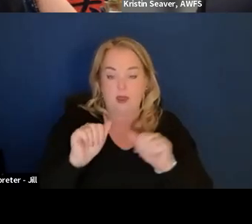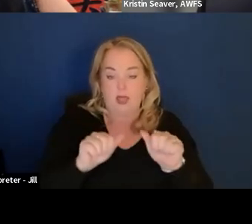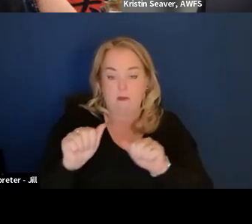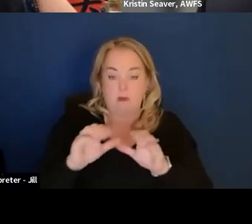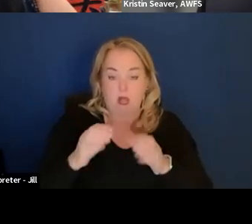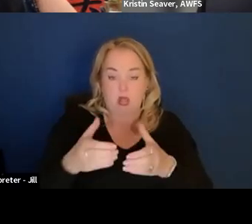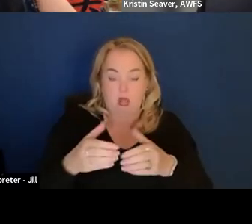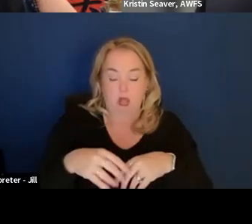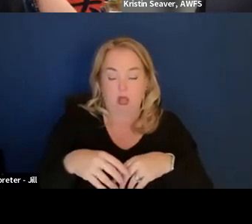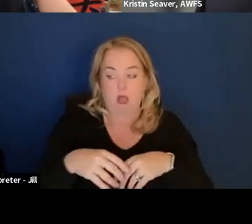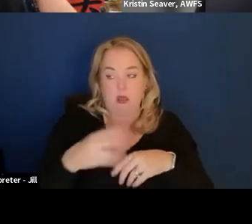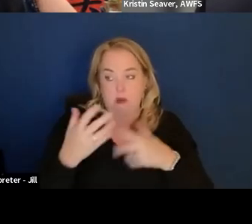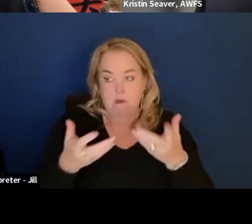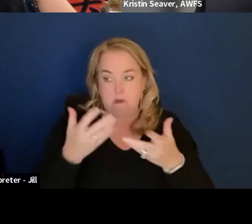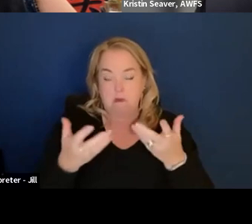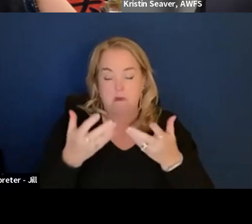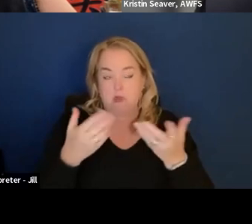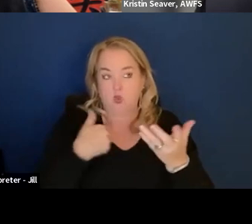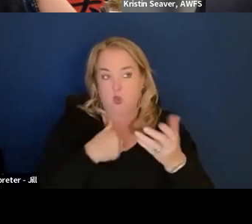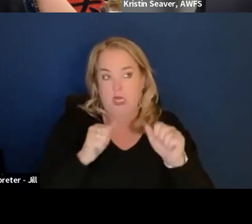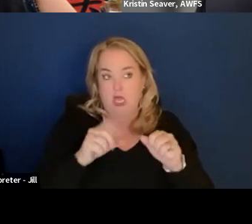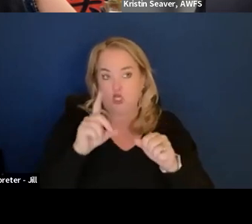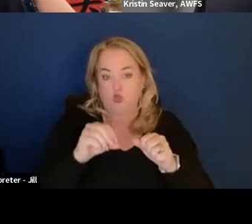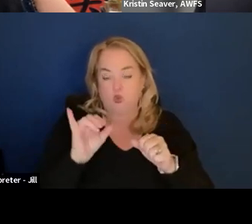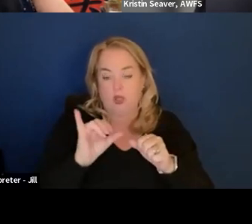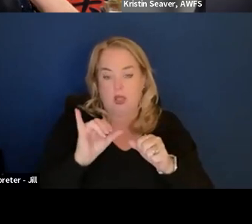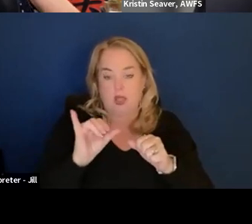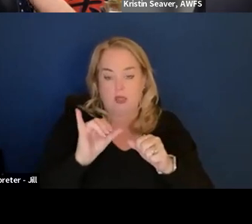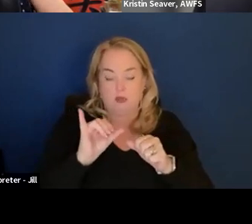Like an Economy Act, Interagency Agreement.